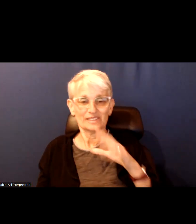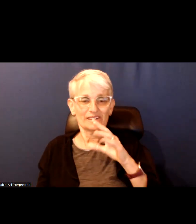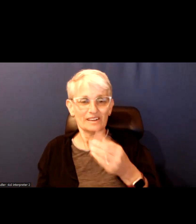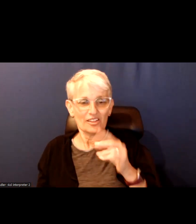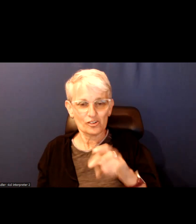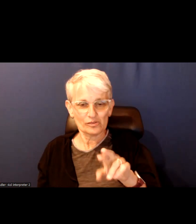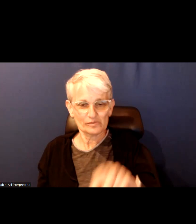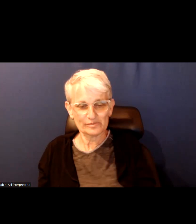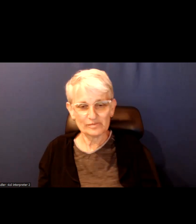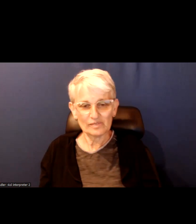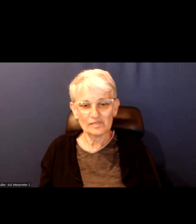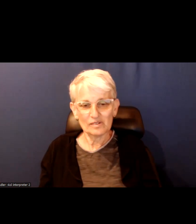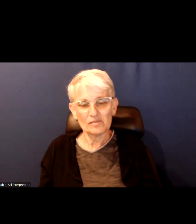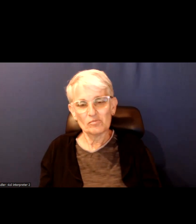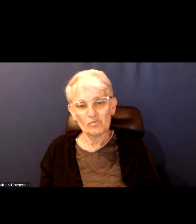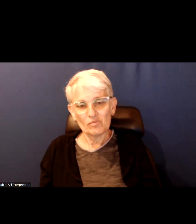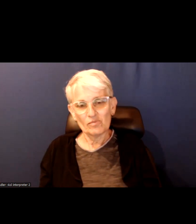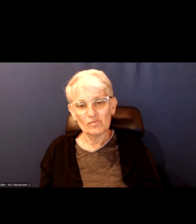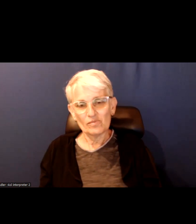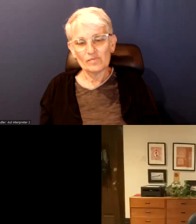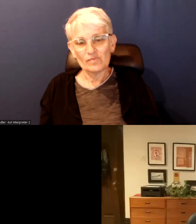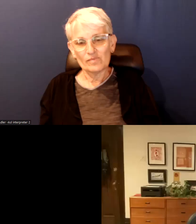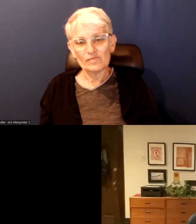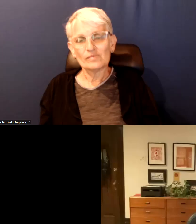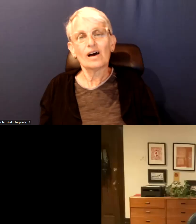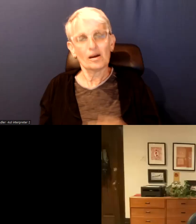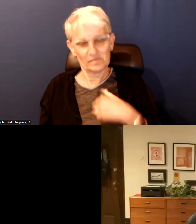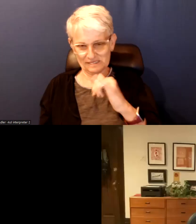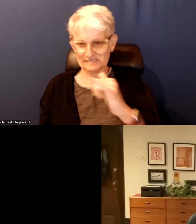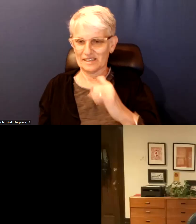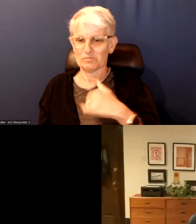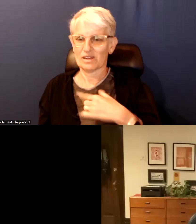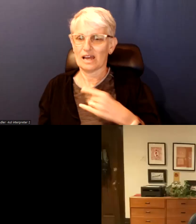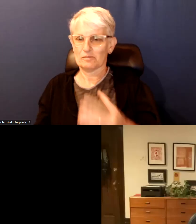Yeah, I am a big fan of advanced voting because there is not usually a lineup